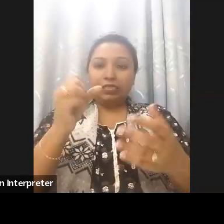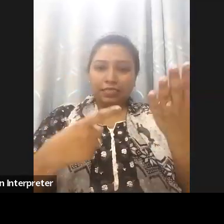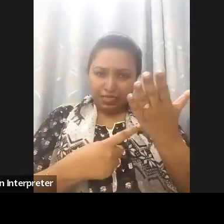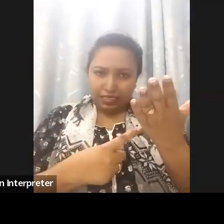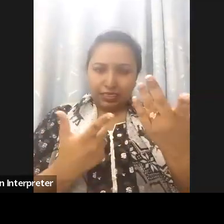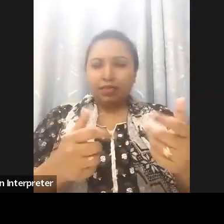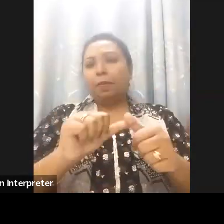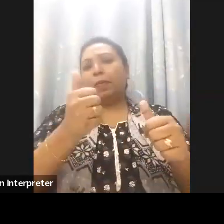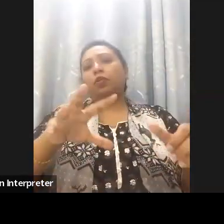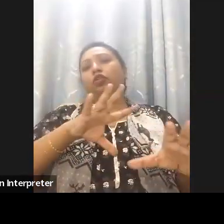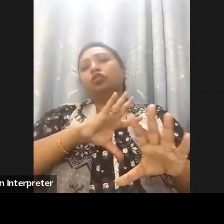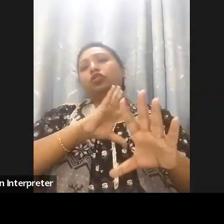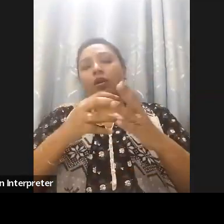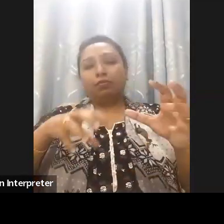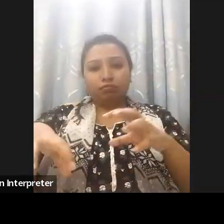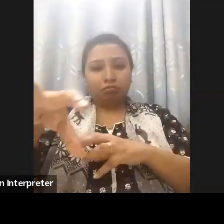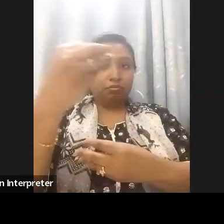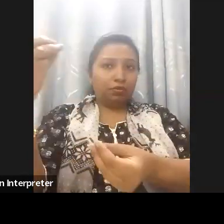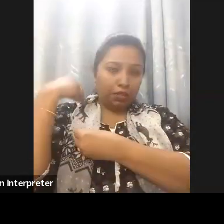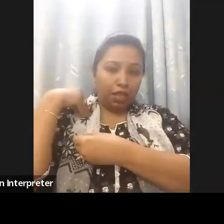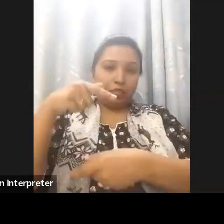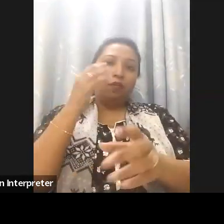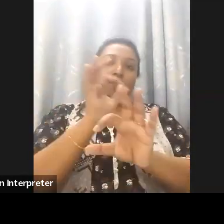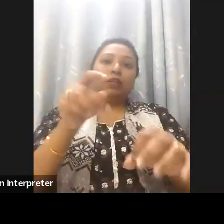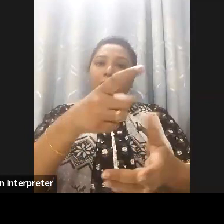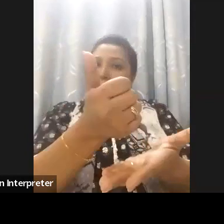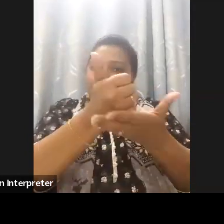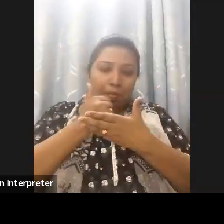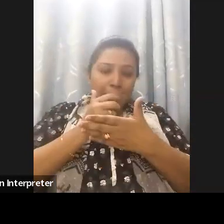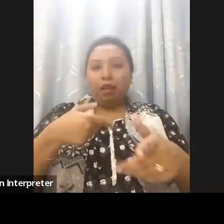people with disabilities would not have been possible. It's my deepest congratulations as